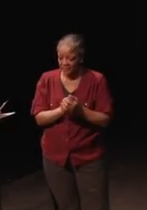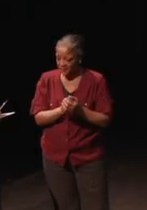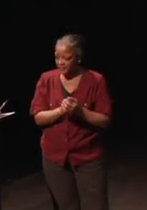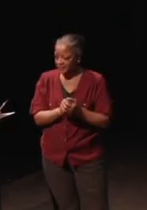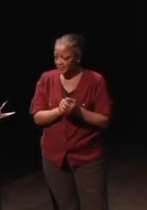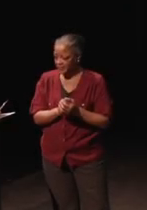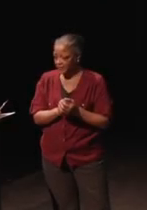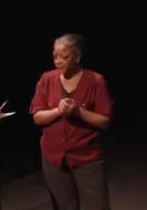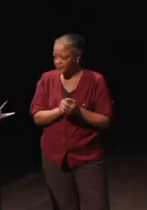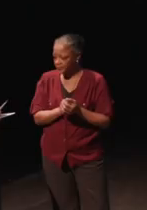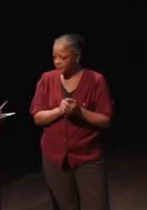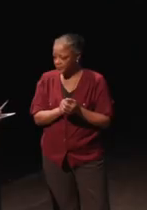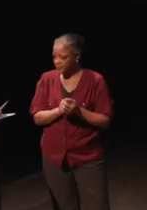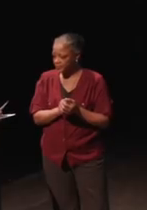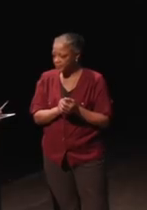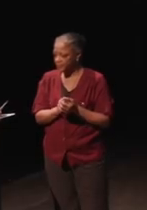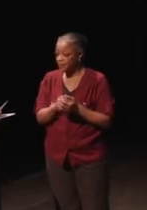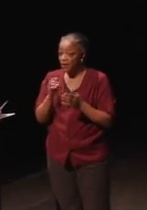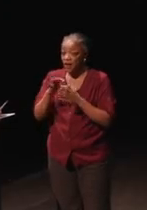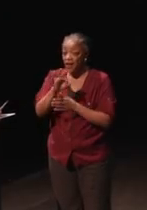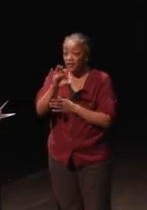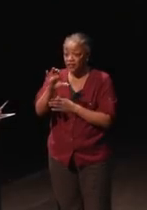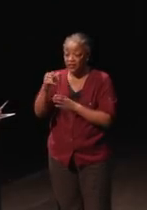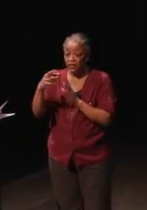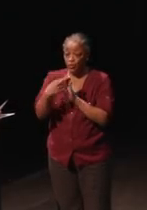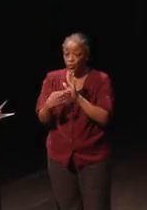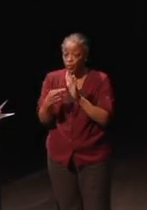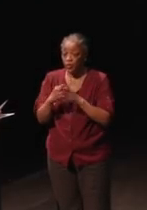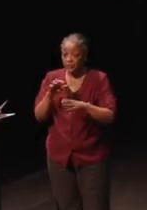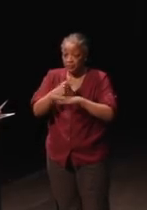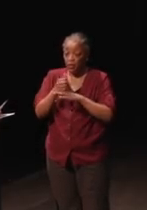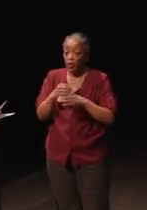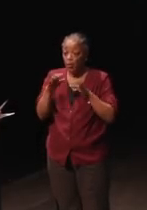So, the FCC rules also establish performance objectives.